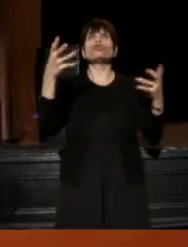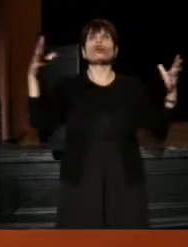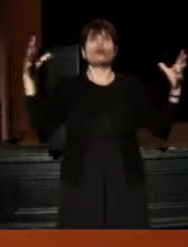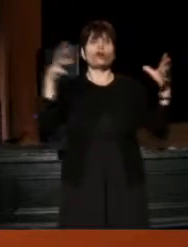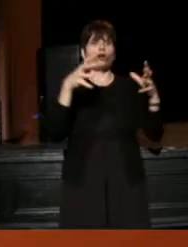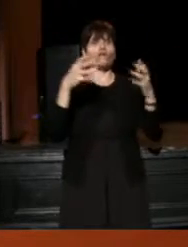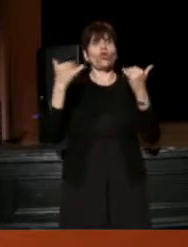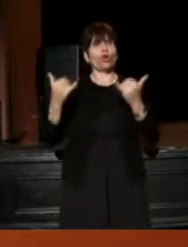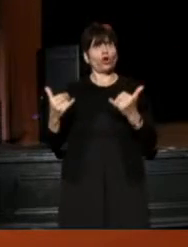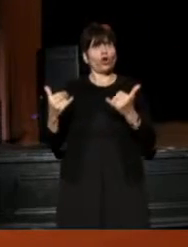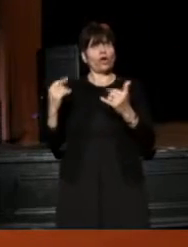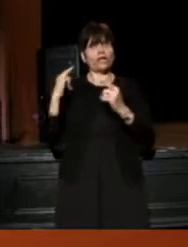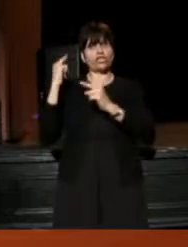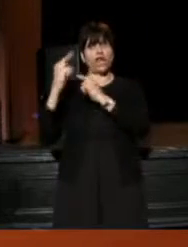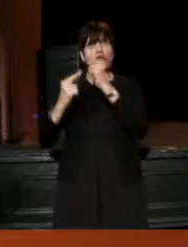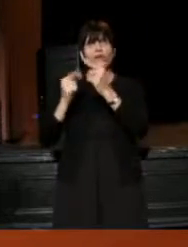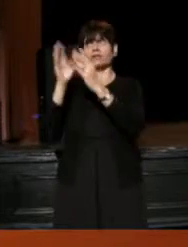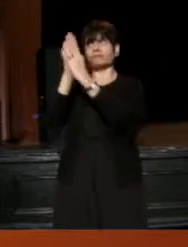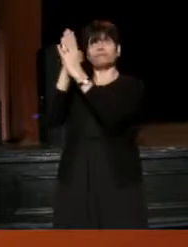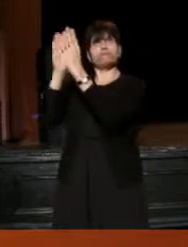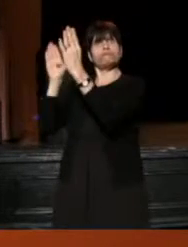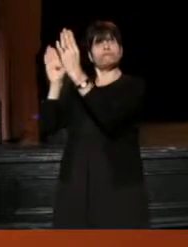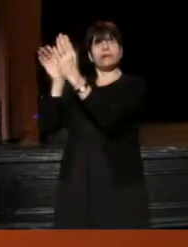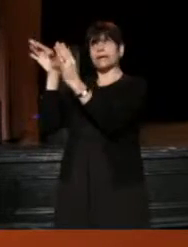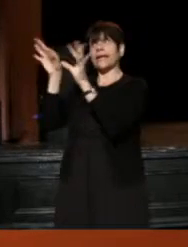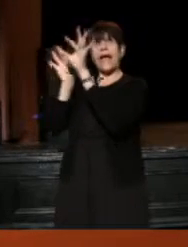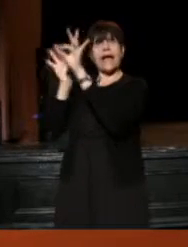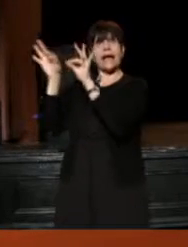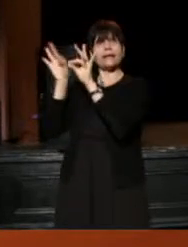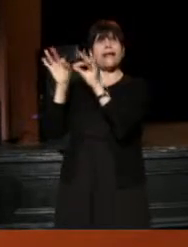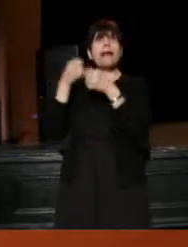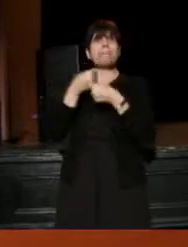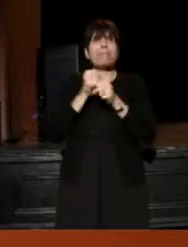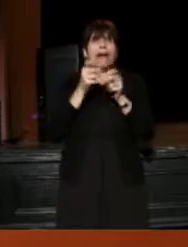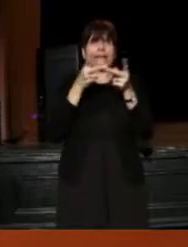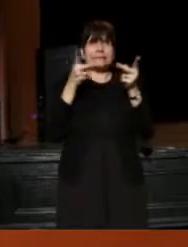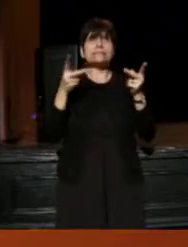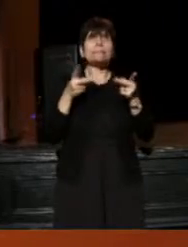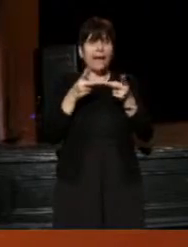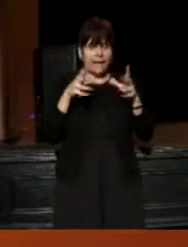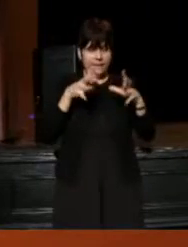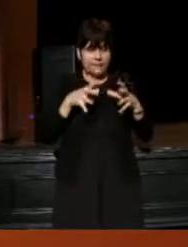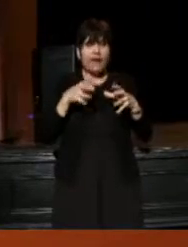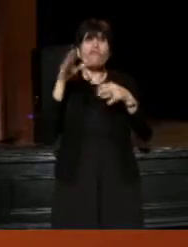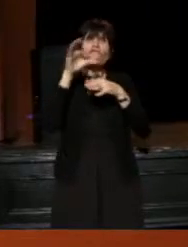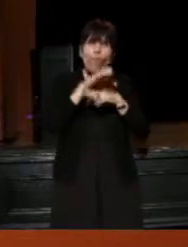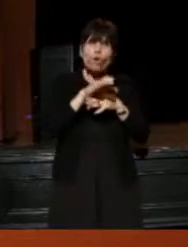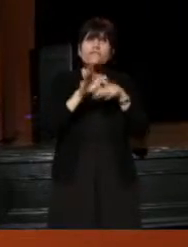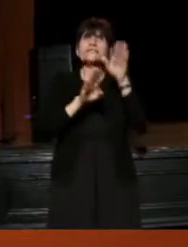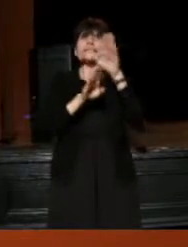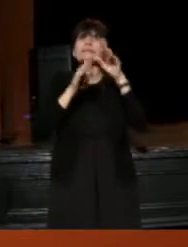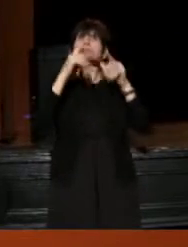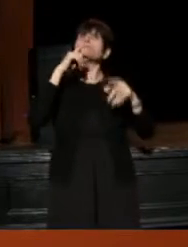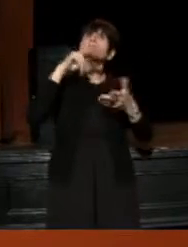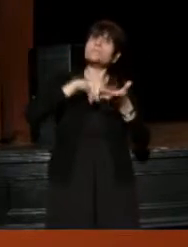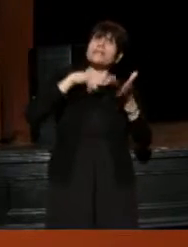And to make a space, to forcefully make and deliberately make a space,